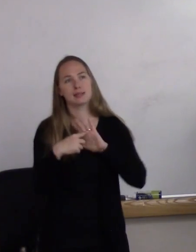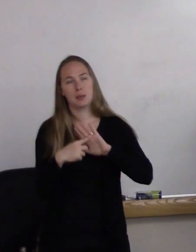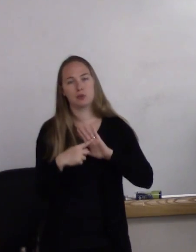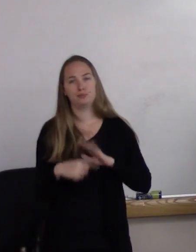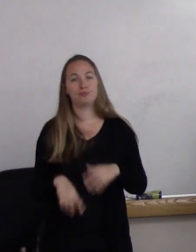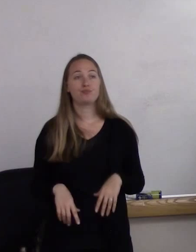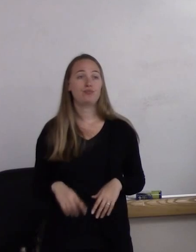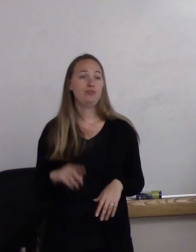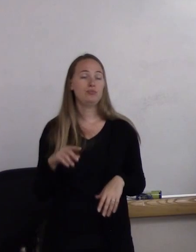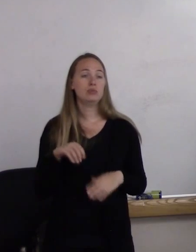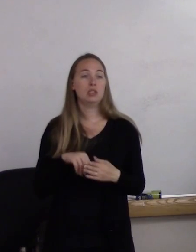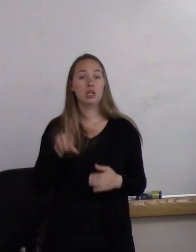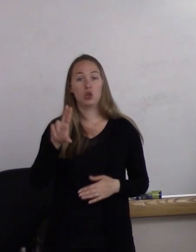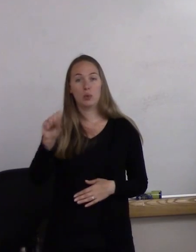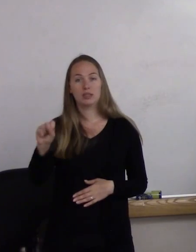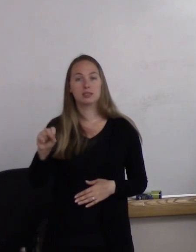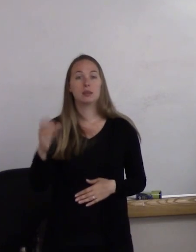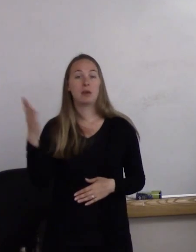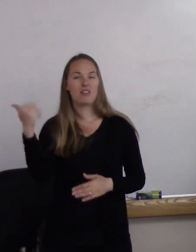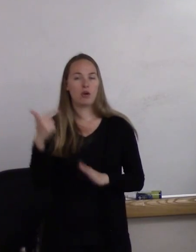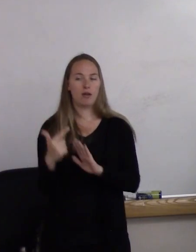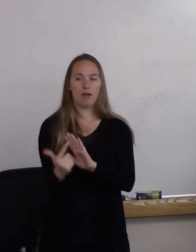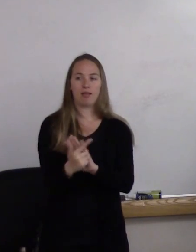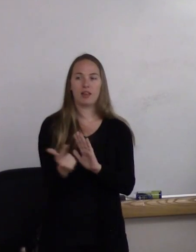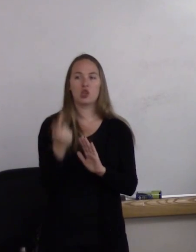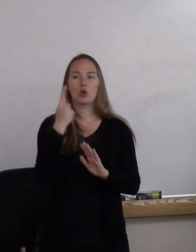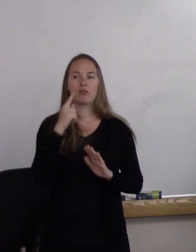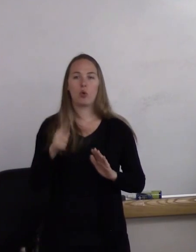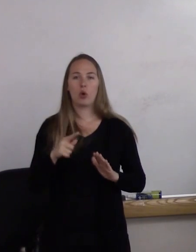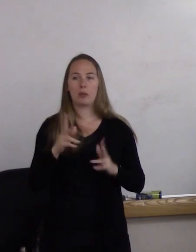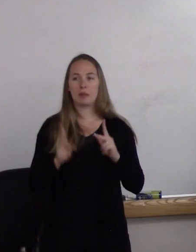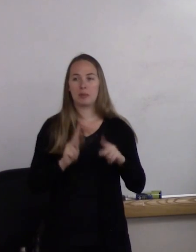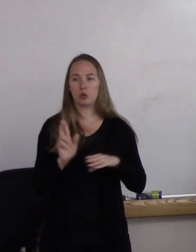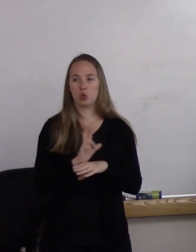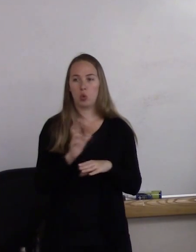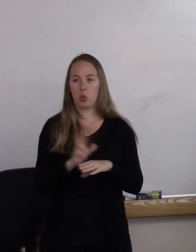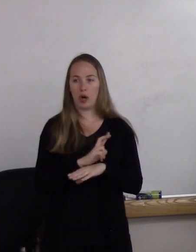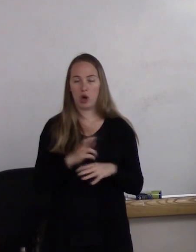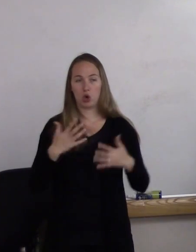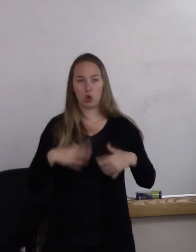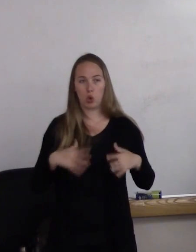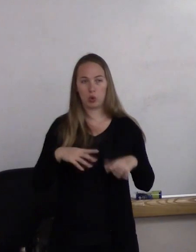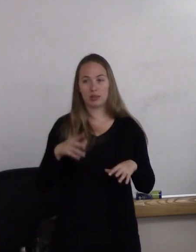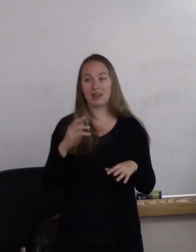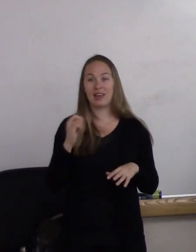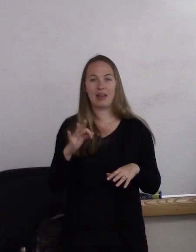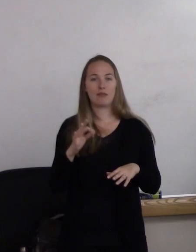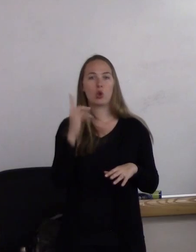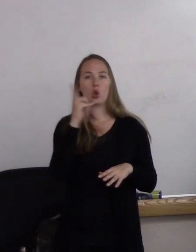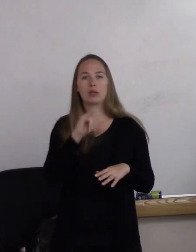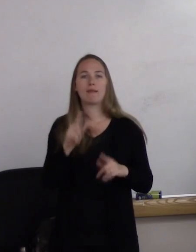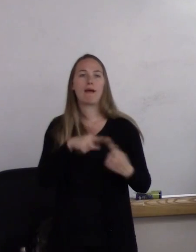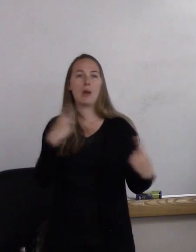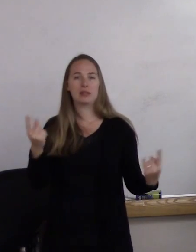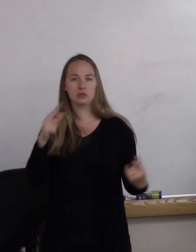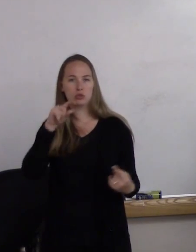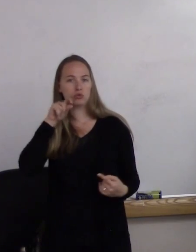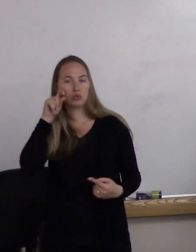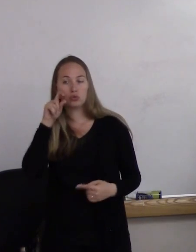In the United States, it was illegal for people to wear clothing of the opposite sex. So any women wearing pants